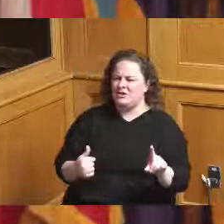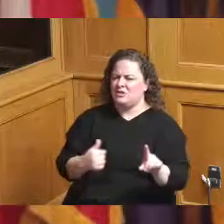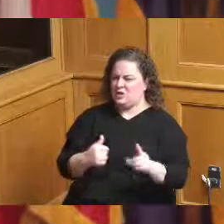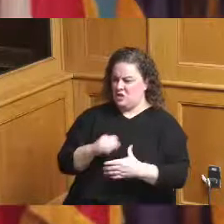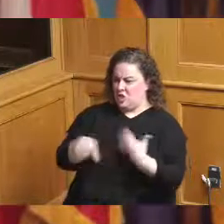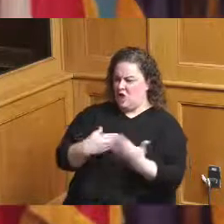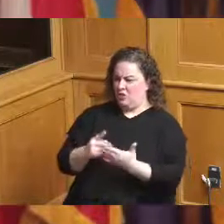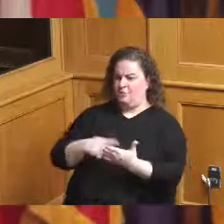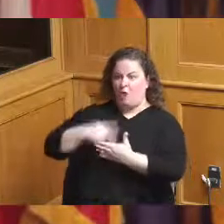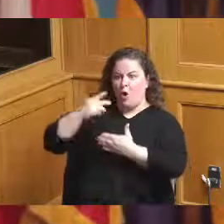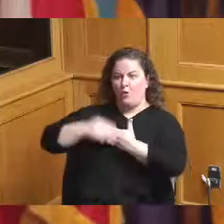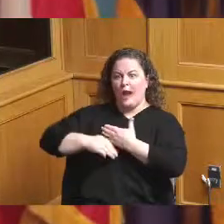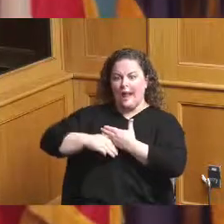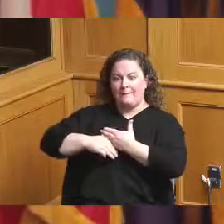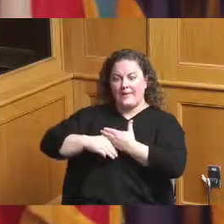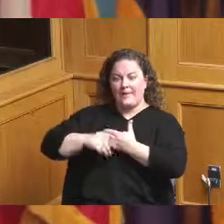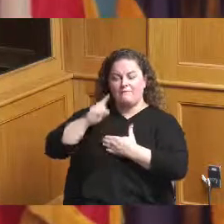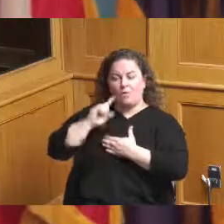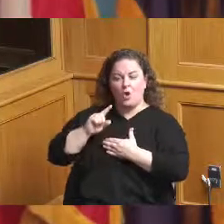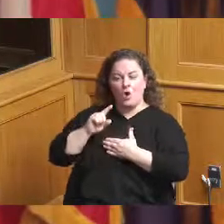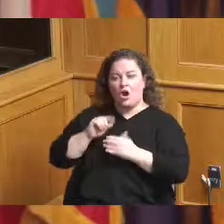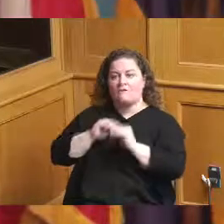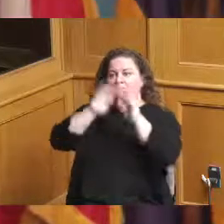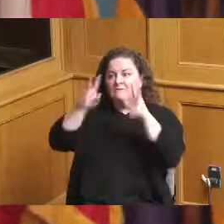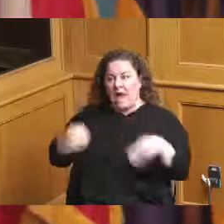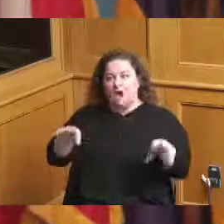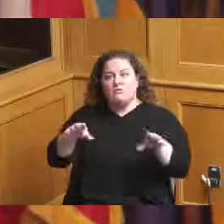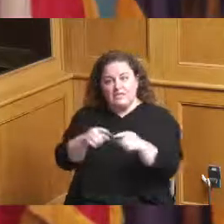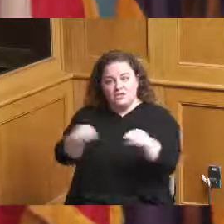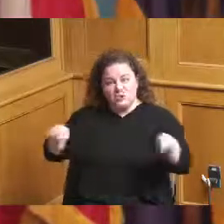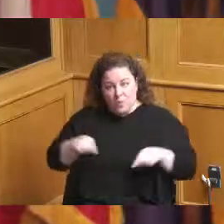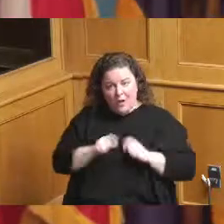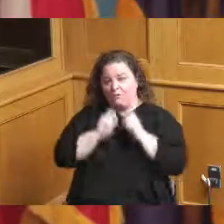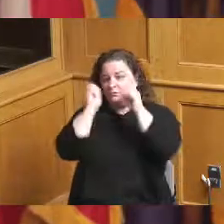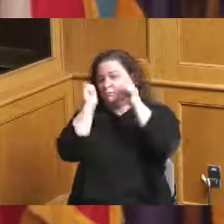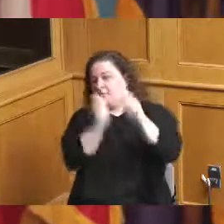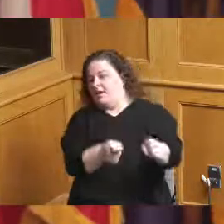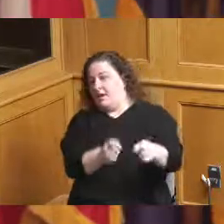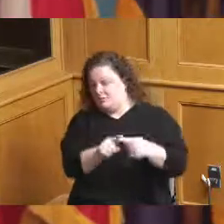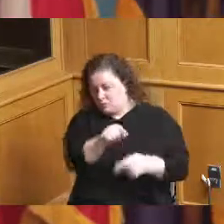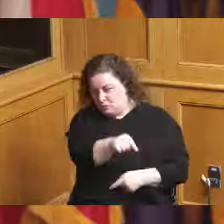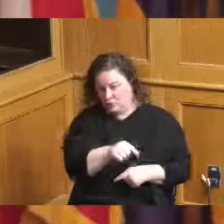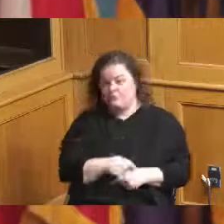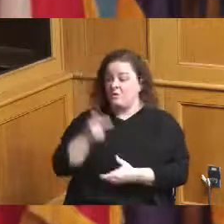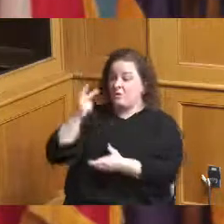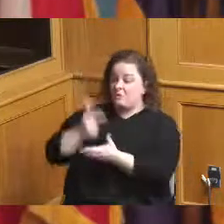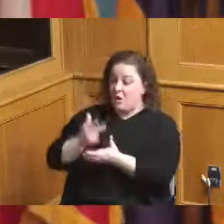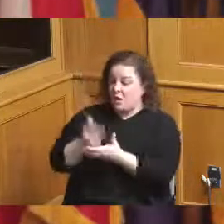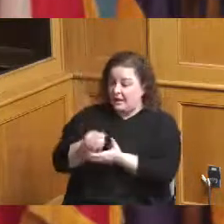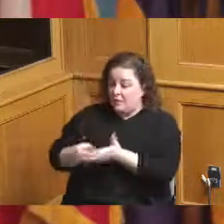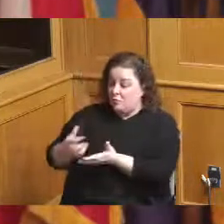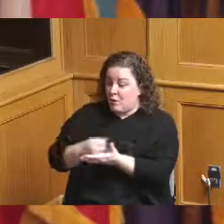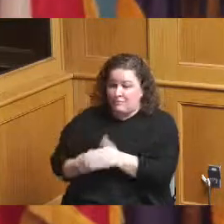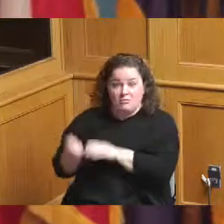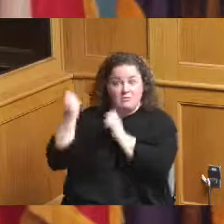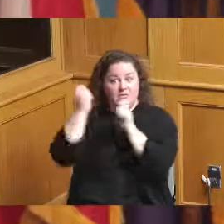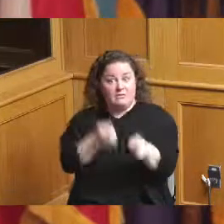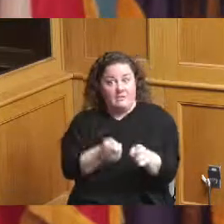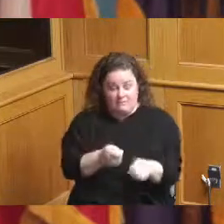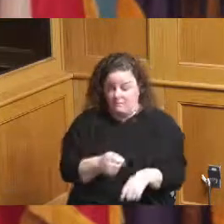to fountain square we gave the parking revenue and we also gave some buildings in Over-the-Rhine